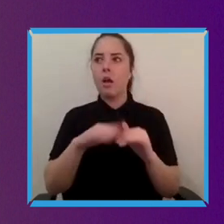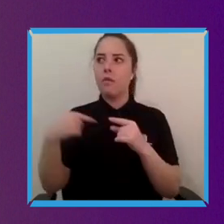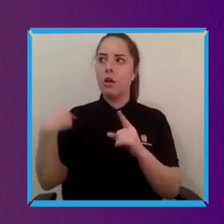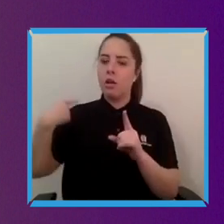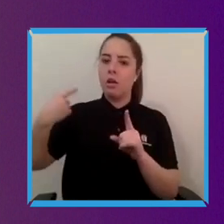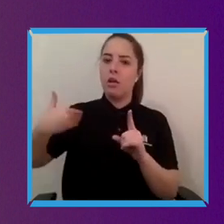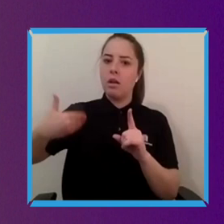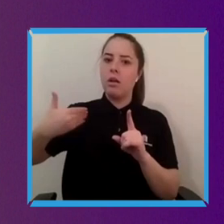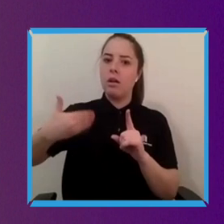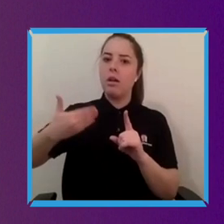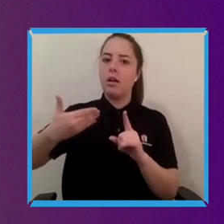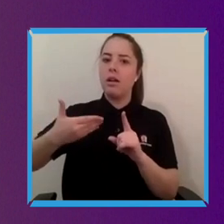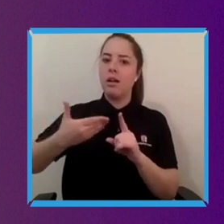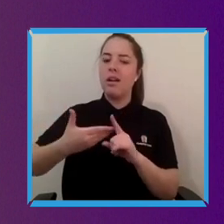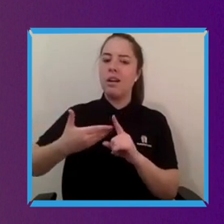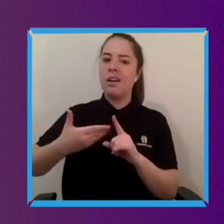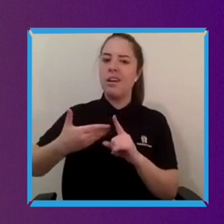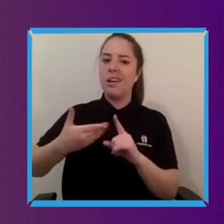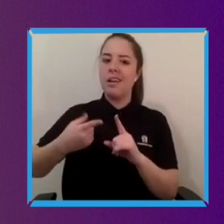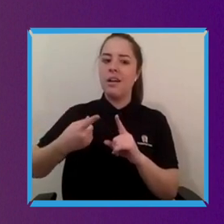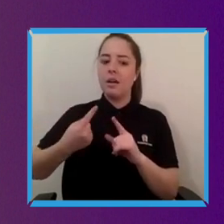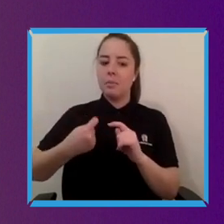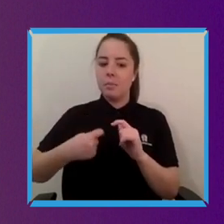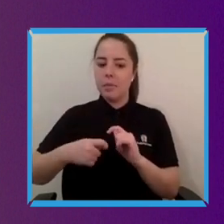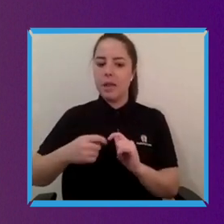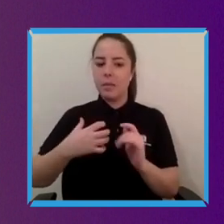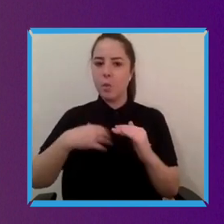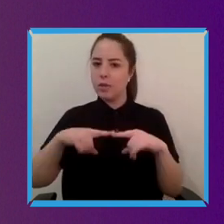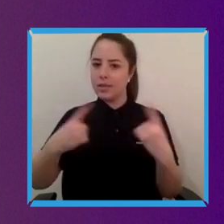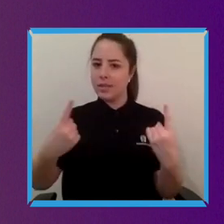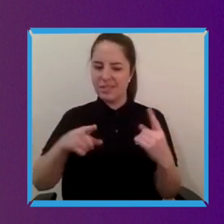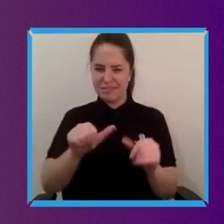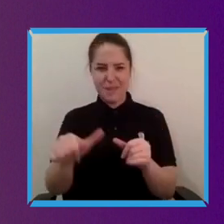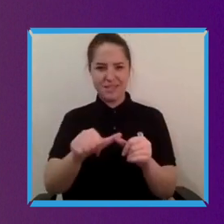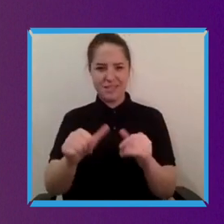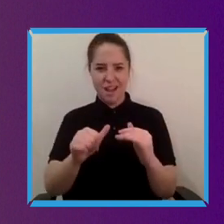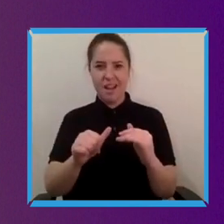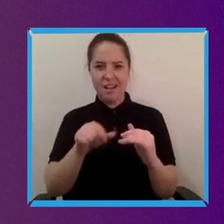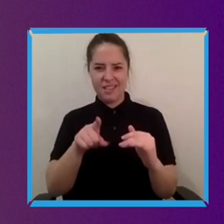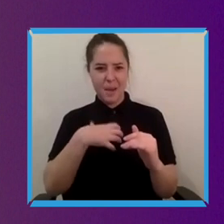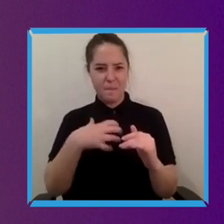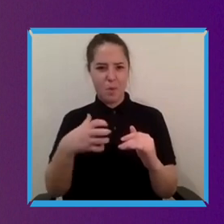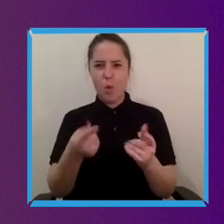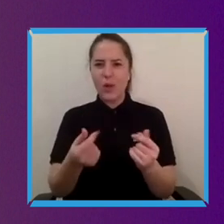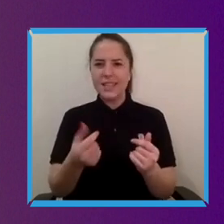um the non-standard way is better, it's more efficient, it's more effective